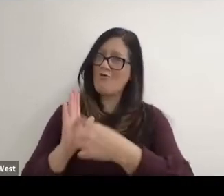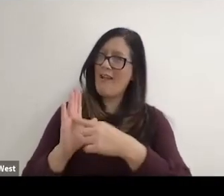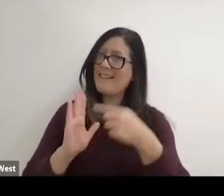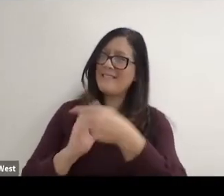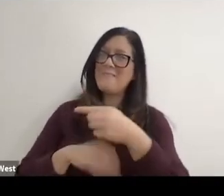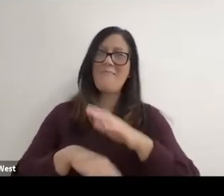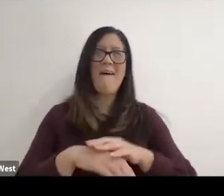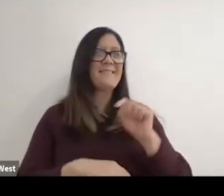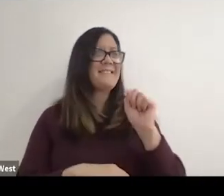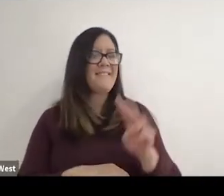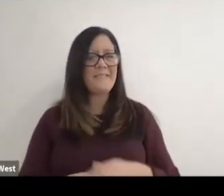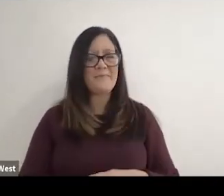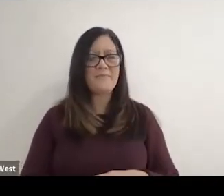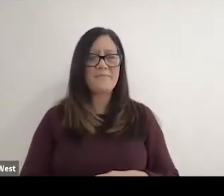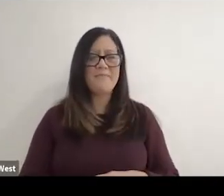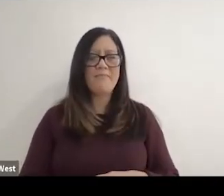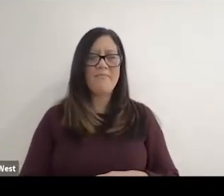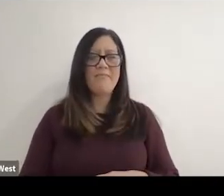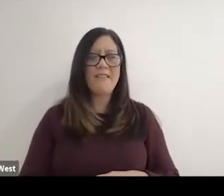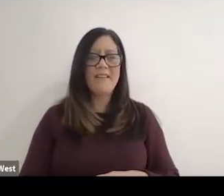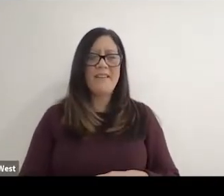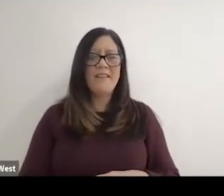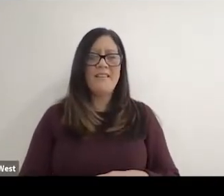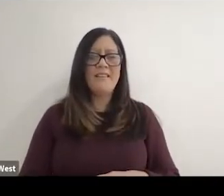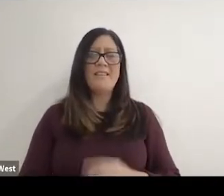on Brazilian TV and so something started, at Stoke Mandeville